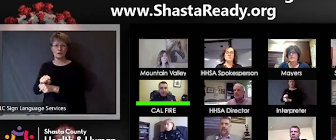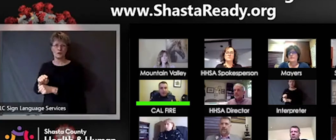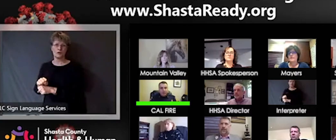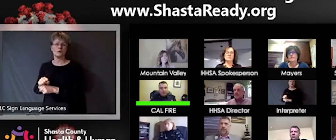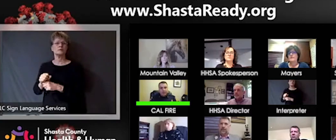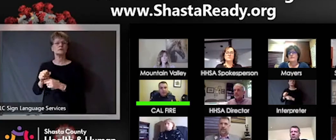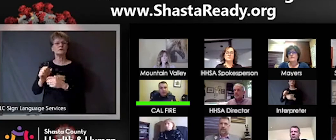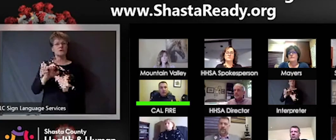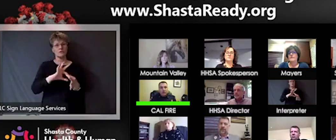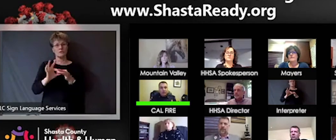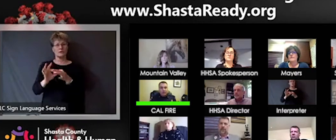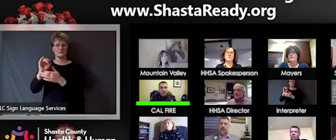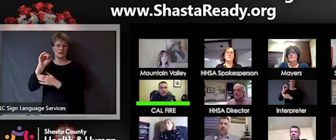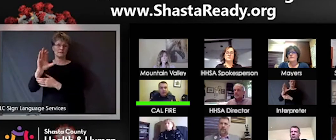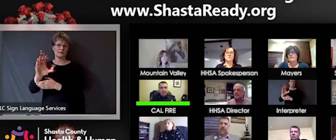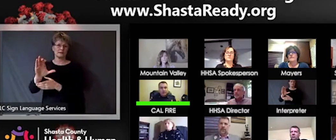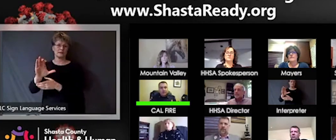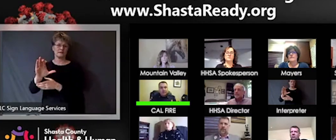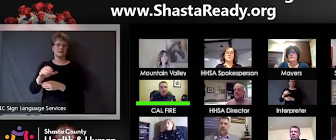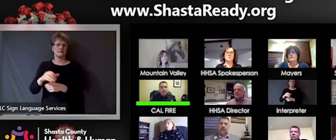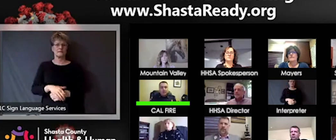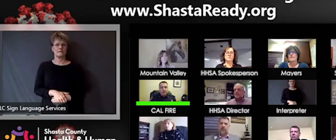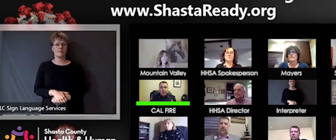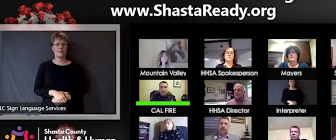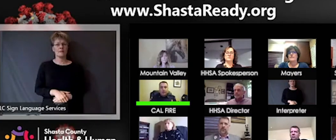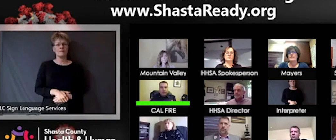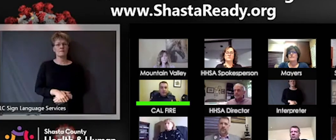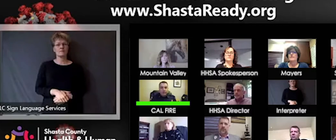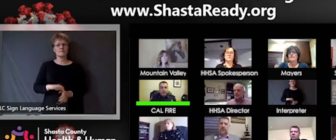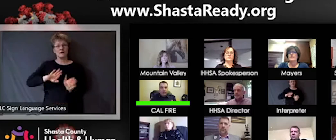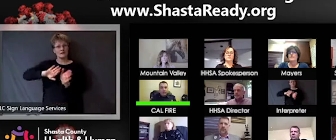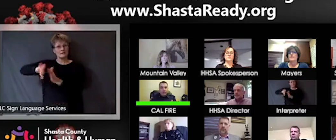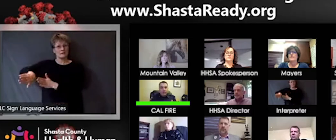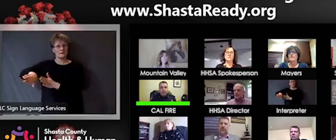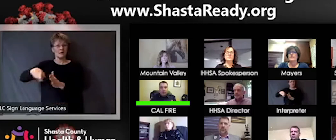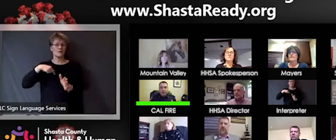FIRE perspective, we are looking at fire season very heavily right now. We are